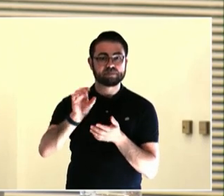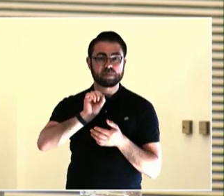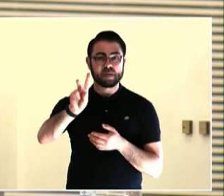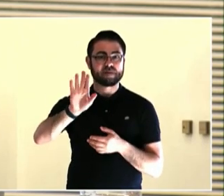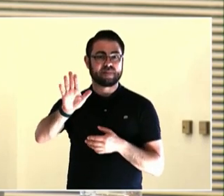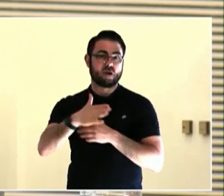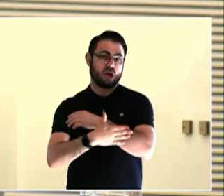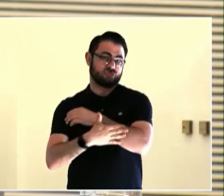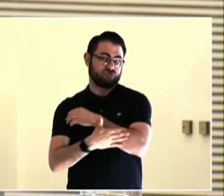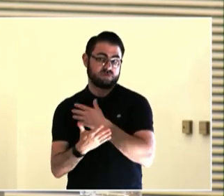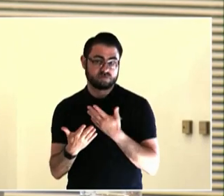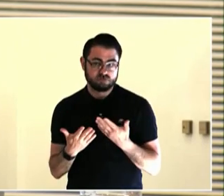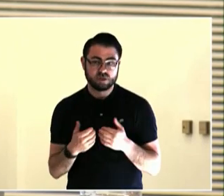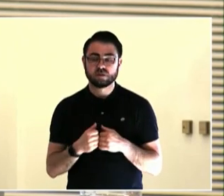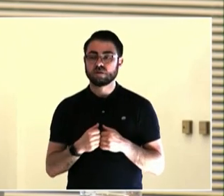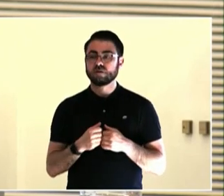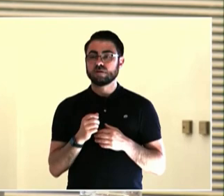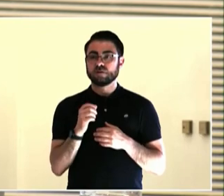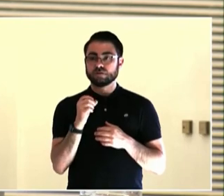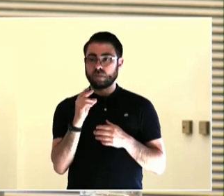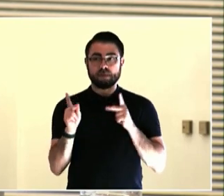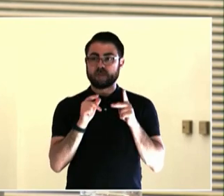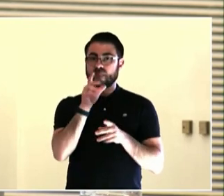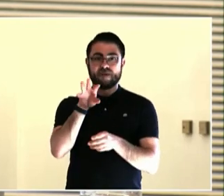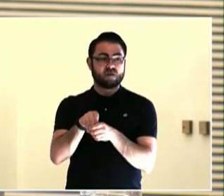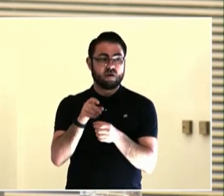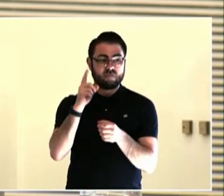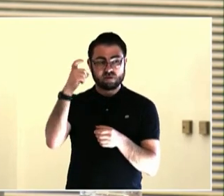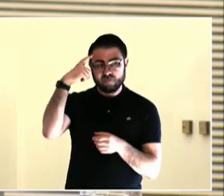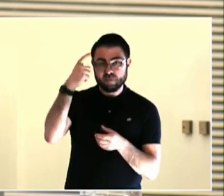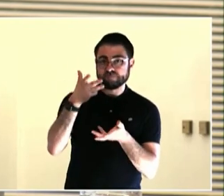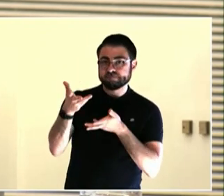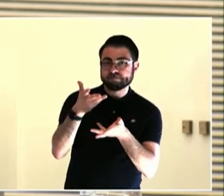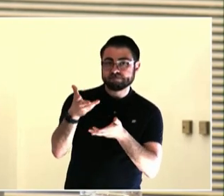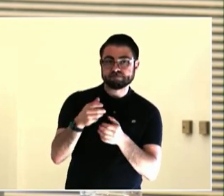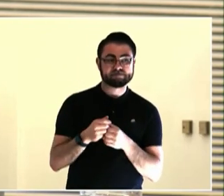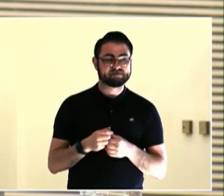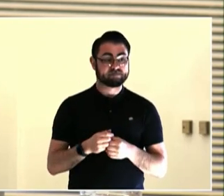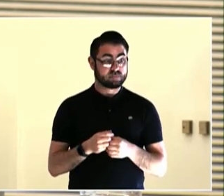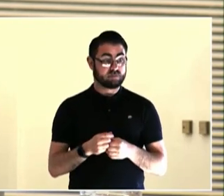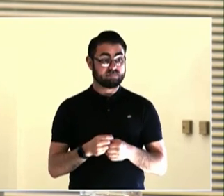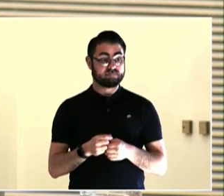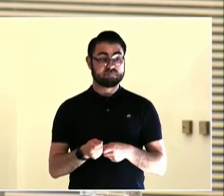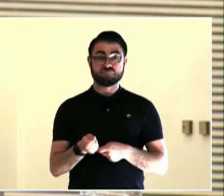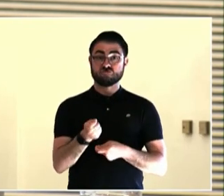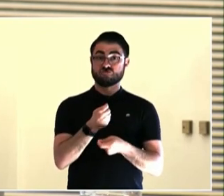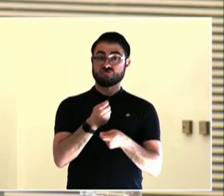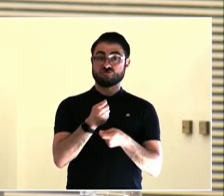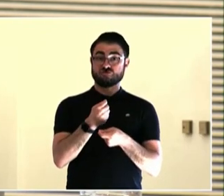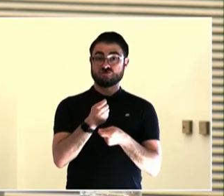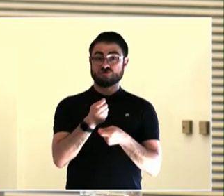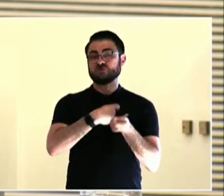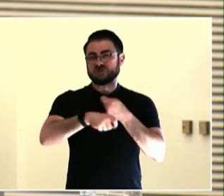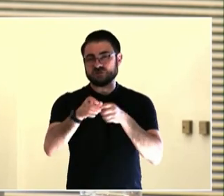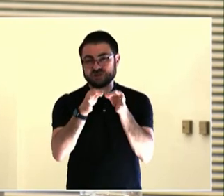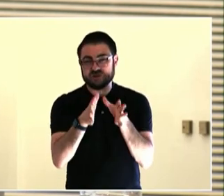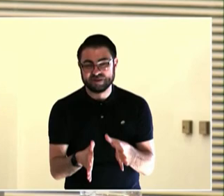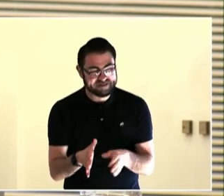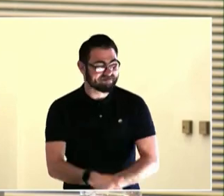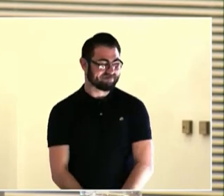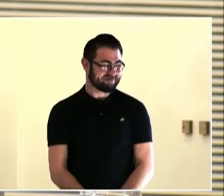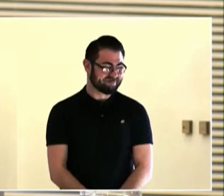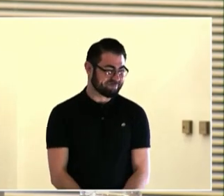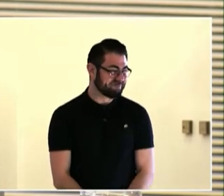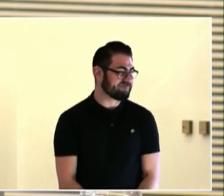I've gotten here.